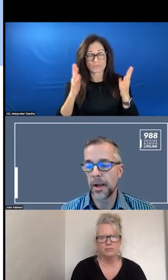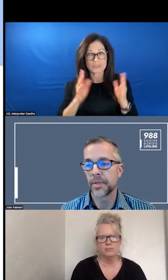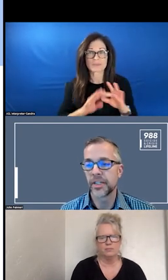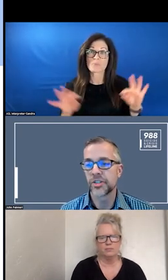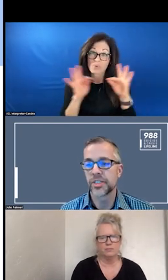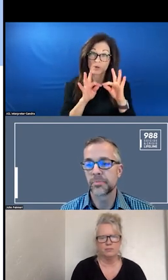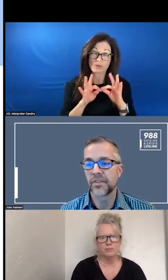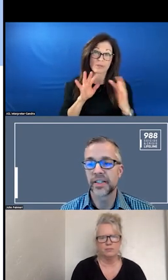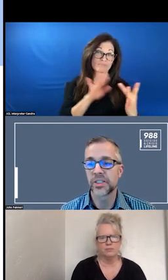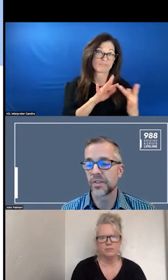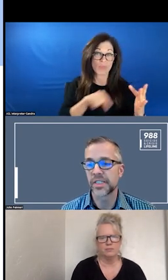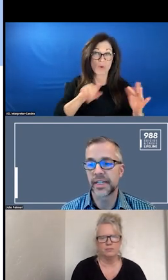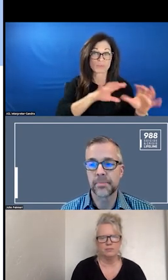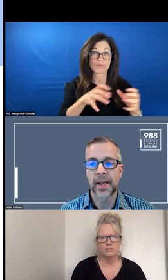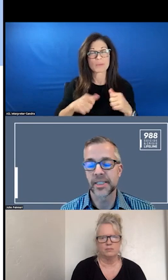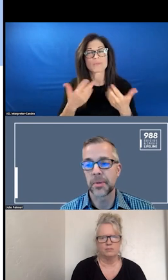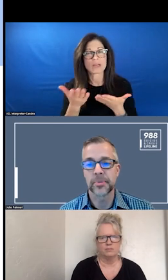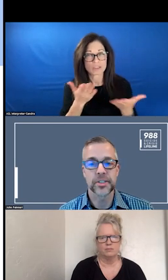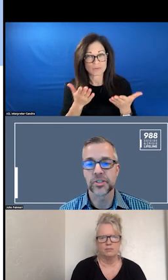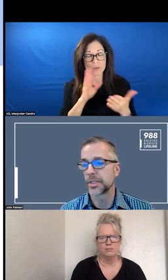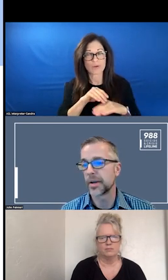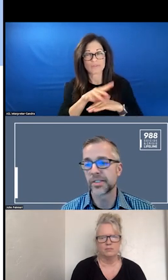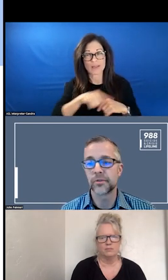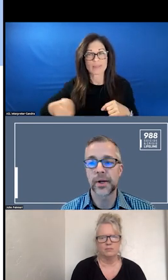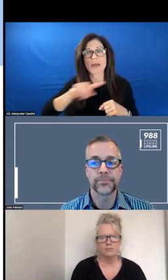THESE POPULATIONS AND GET THE SERVICES THAT IMPACT THESE POPULATIONS IN A POSITIVE WAY.